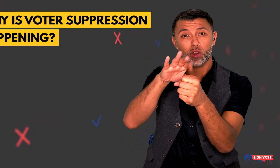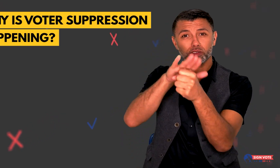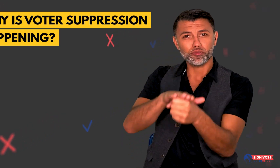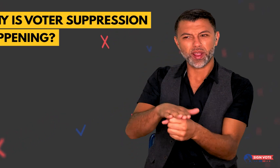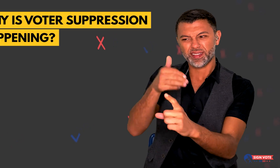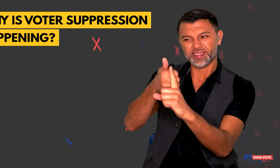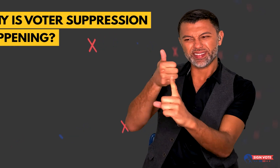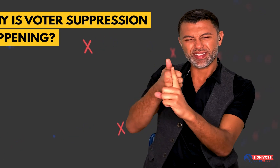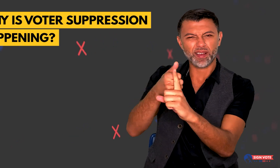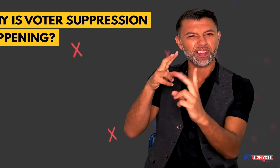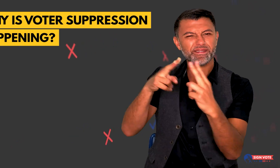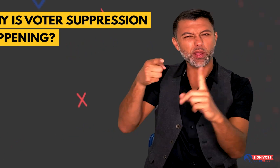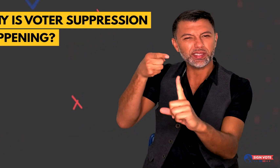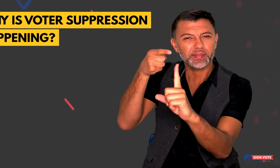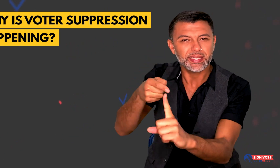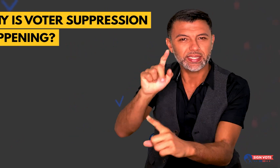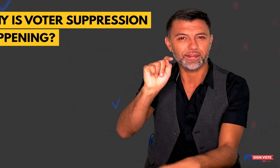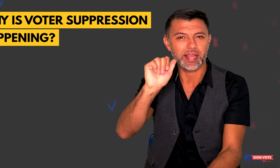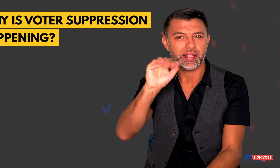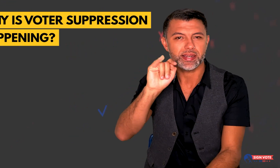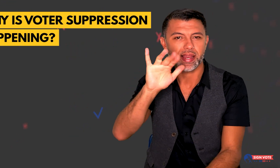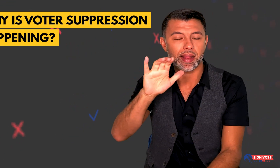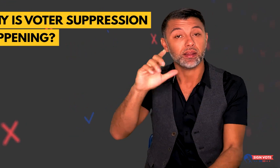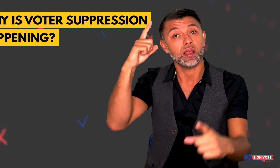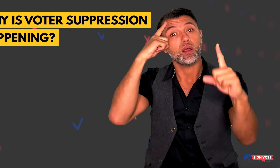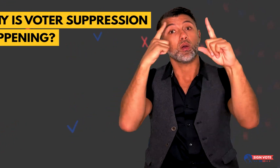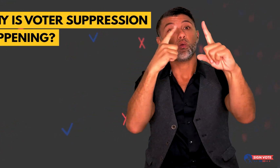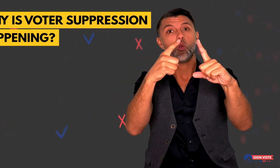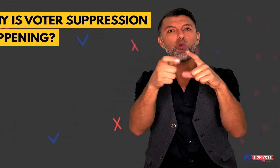Voter suppression is a particular tactic that aims